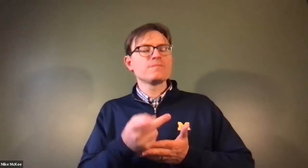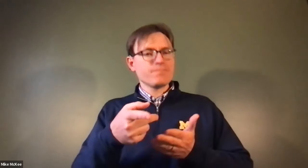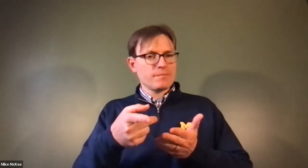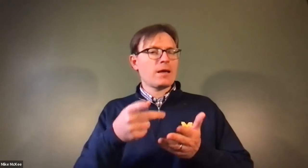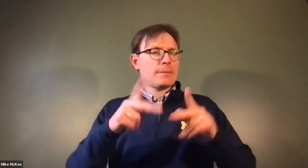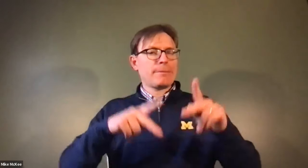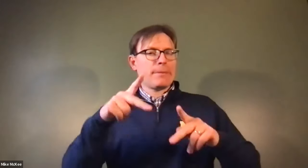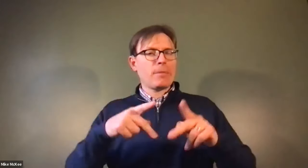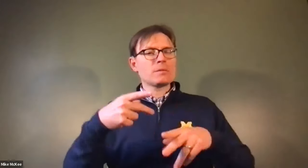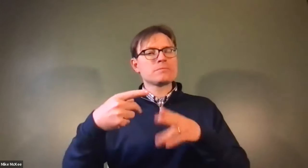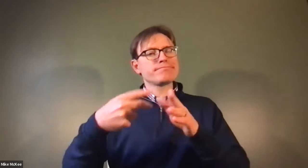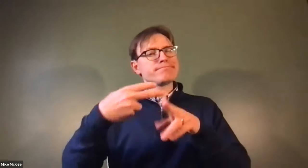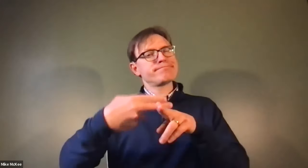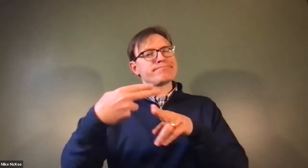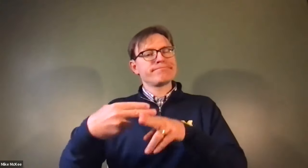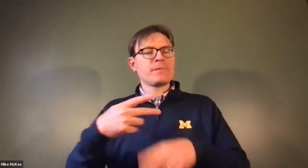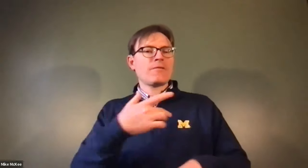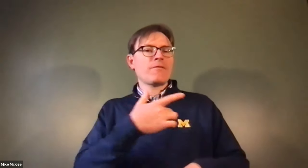James Cech: And that is what's known as heart failure.